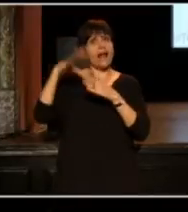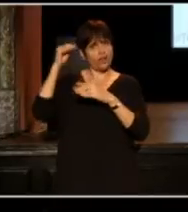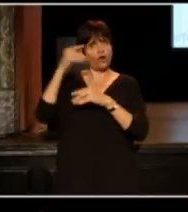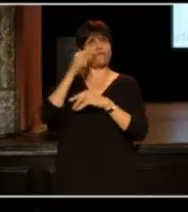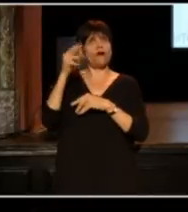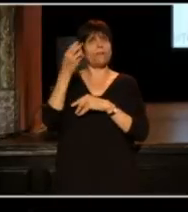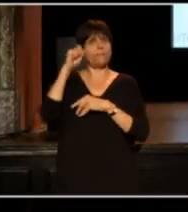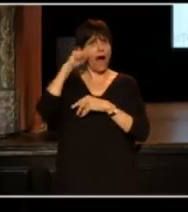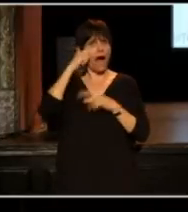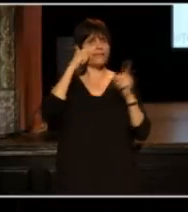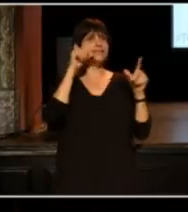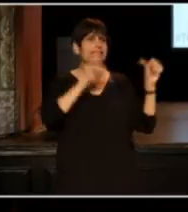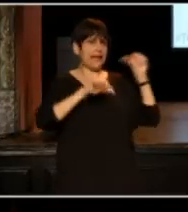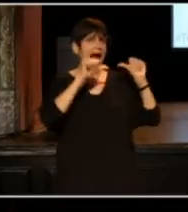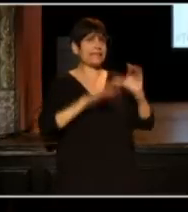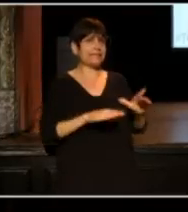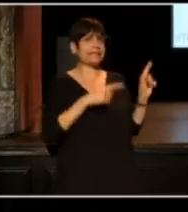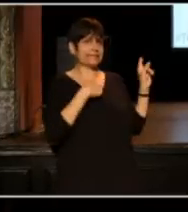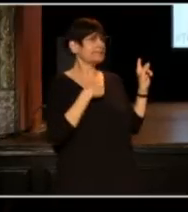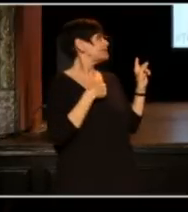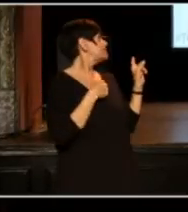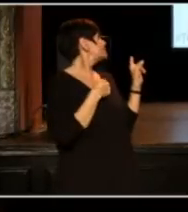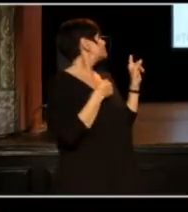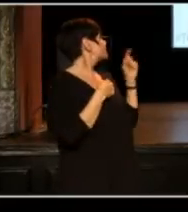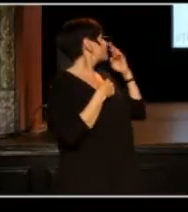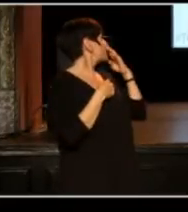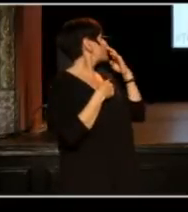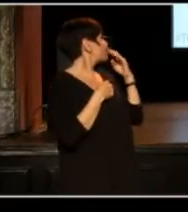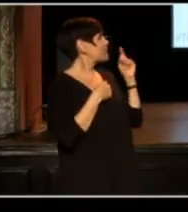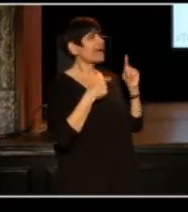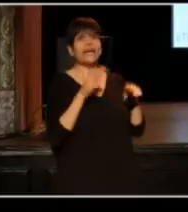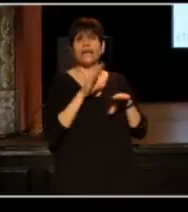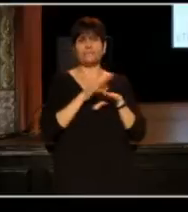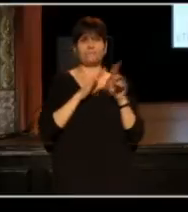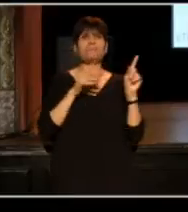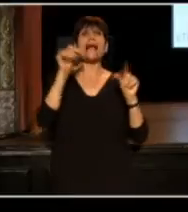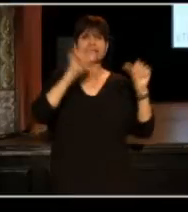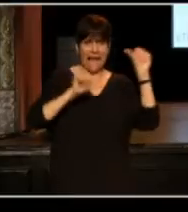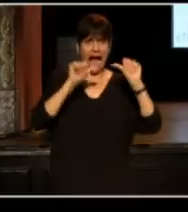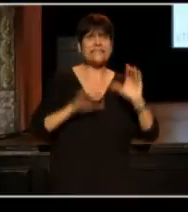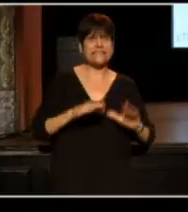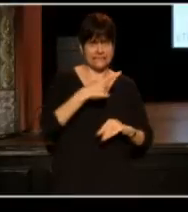And my scientists came up with this.